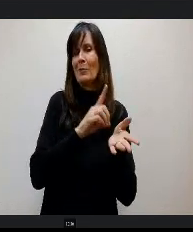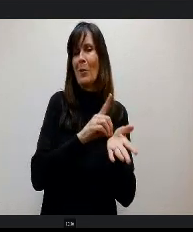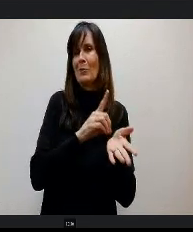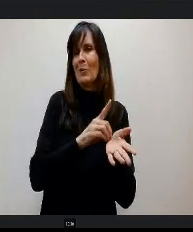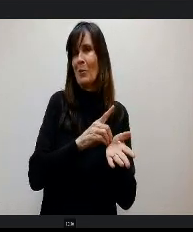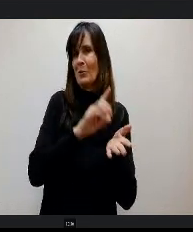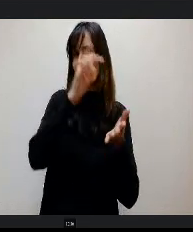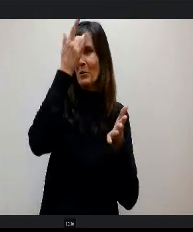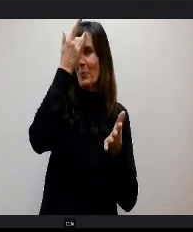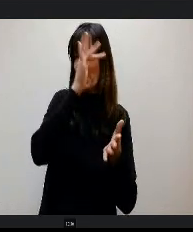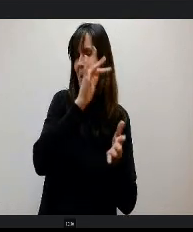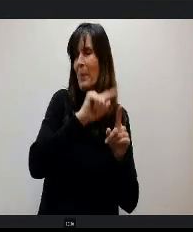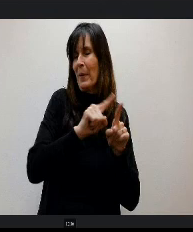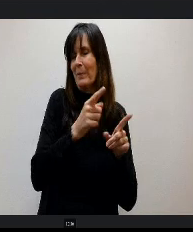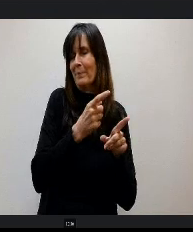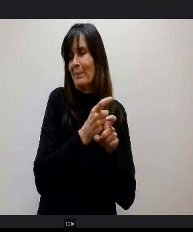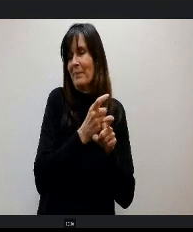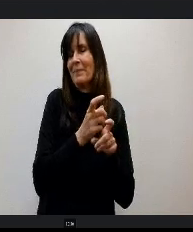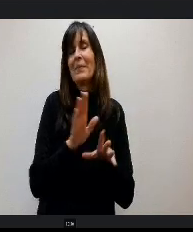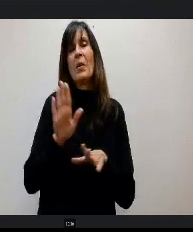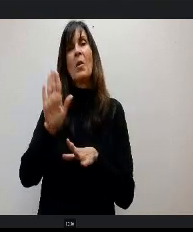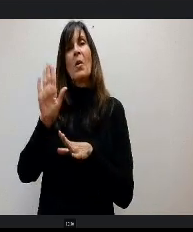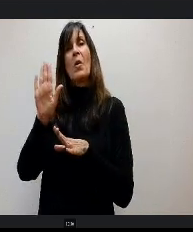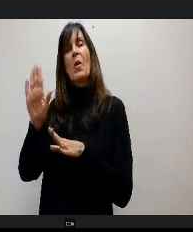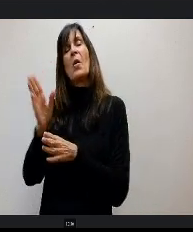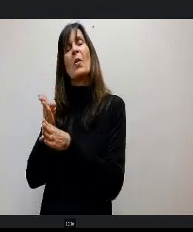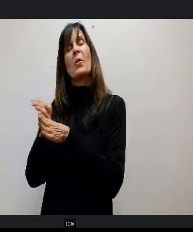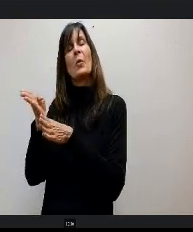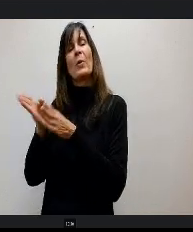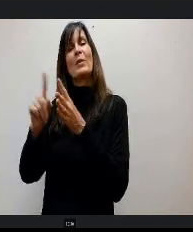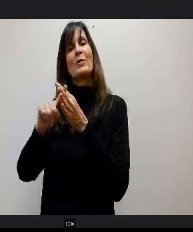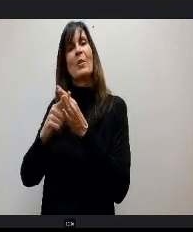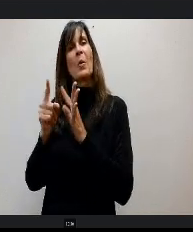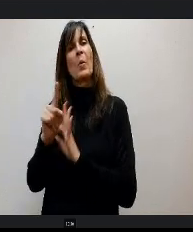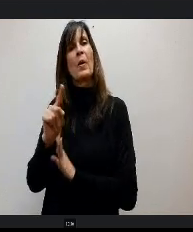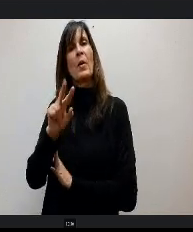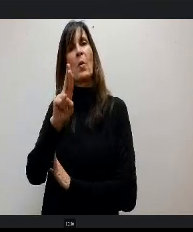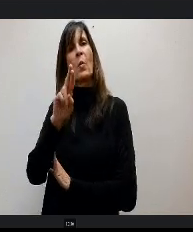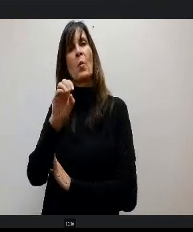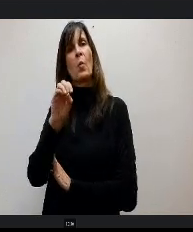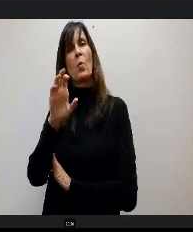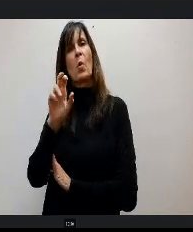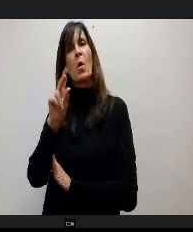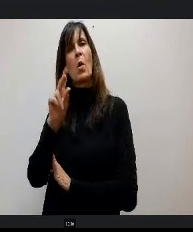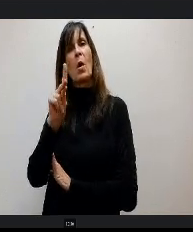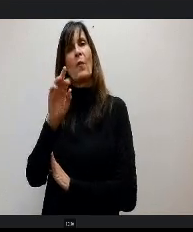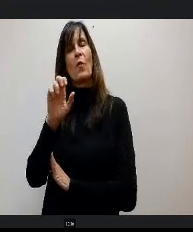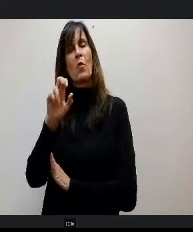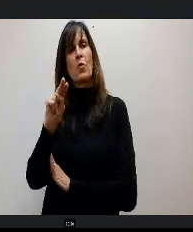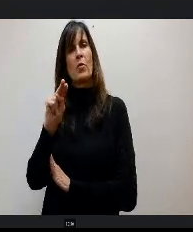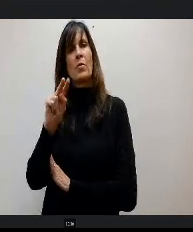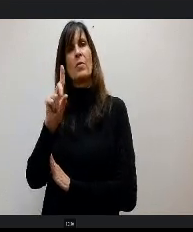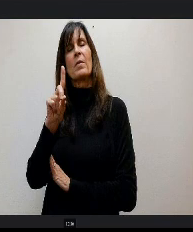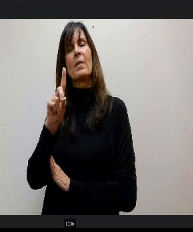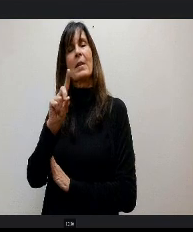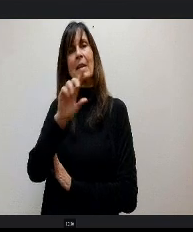Educational career Krystal began her career in Rockford IL as a Health and Science Academy principal then